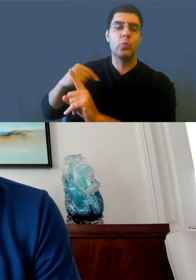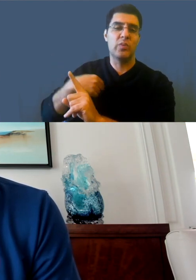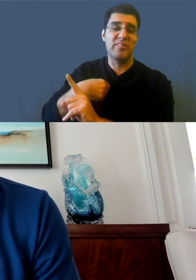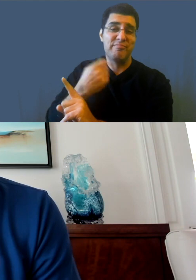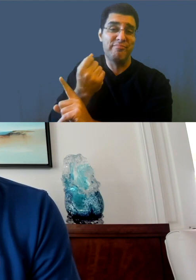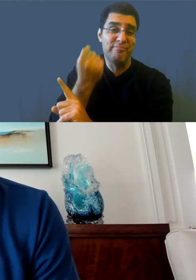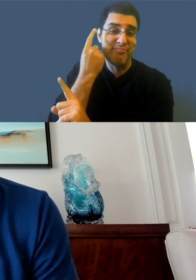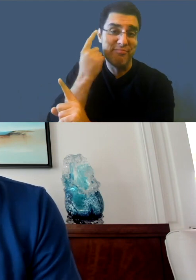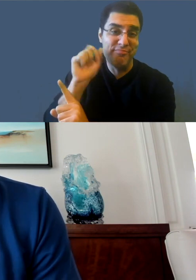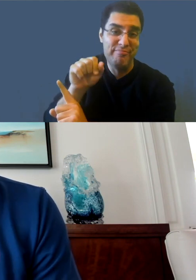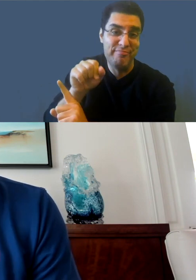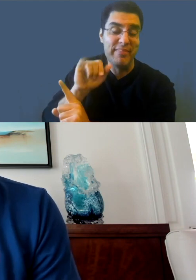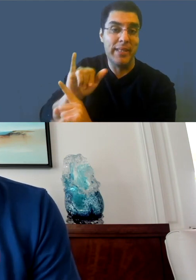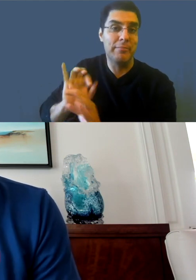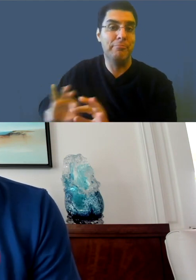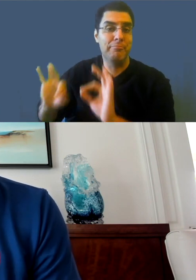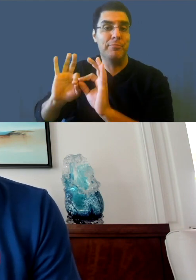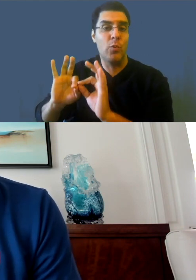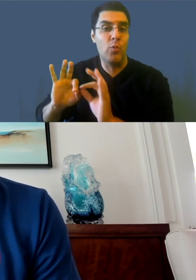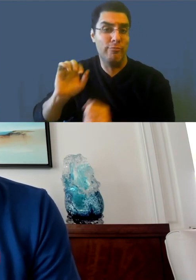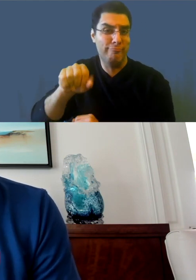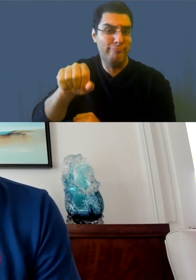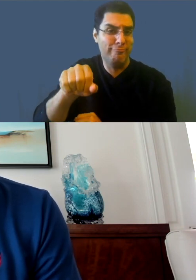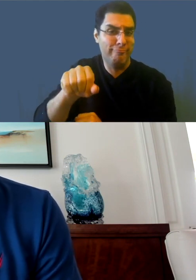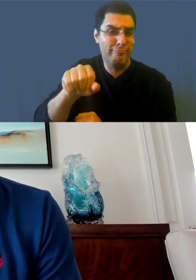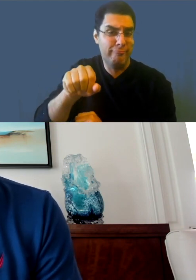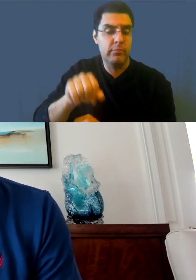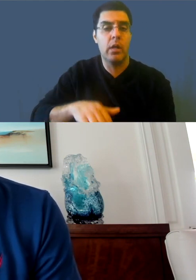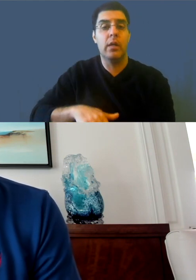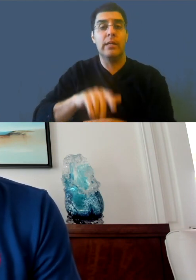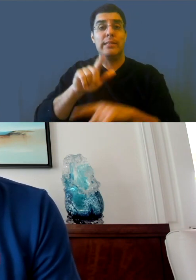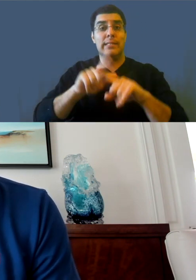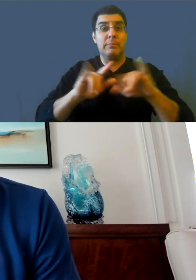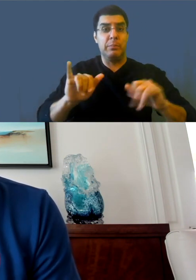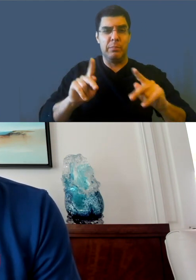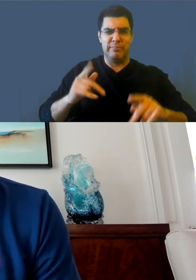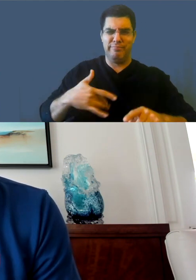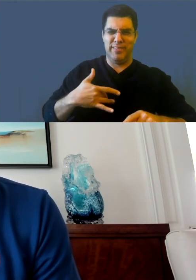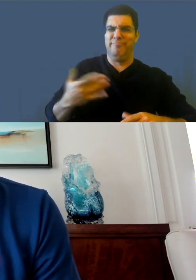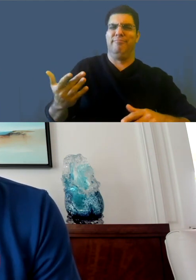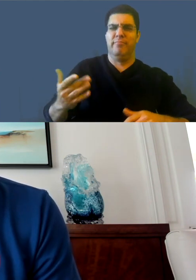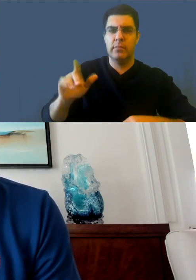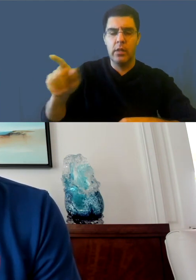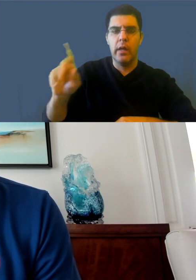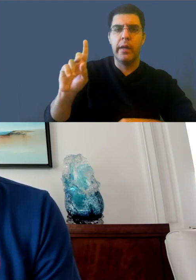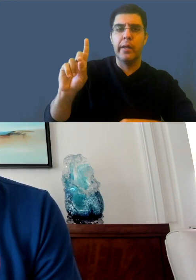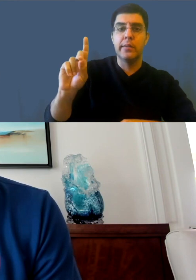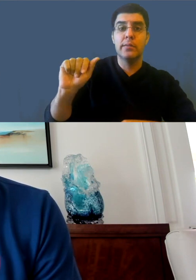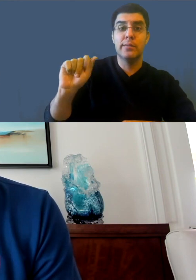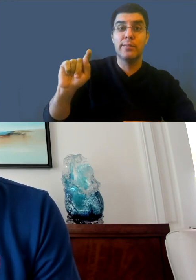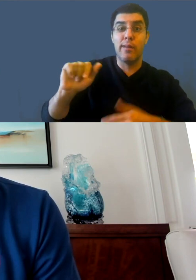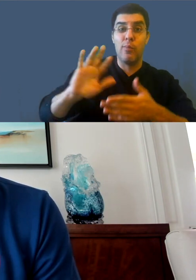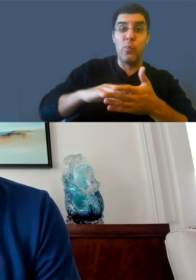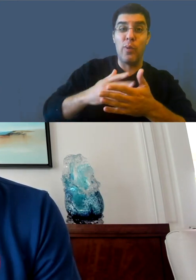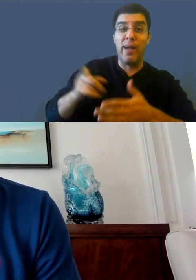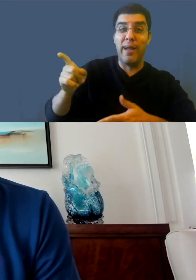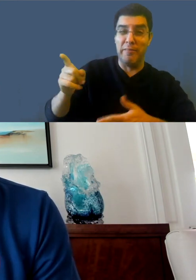for community captions. So hopefully that explains the second part of feedback, which is like really wanting to have a community caption like a functionality.